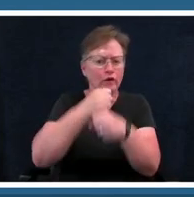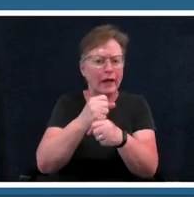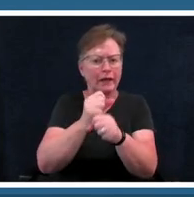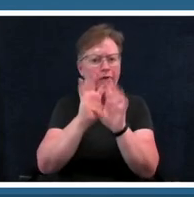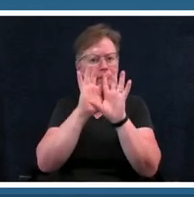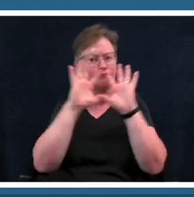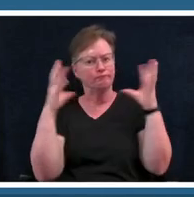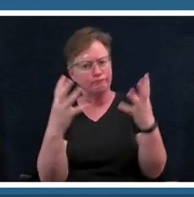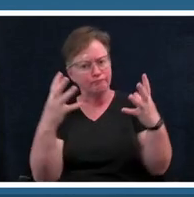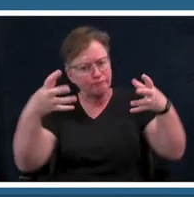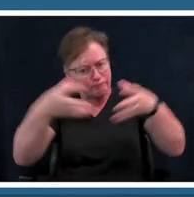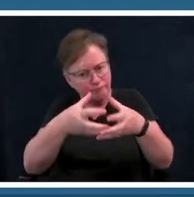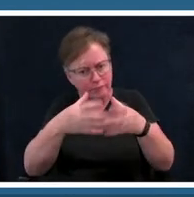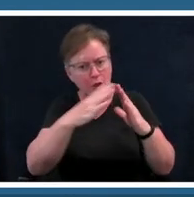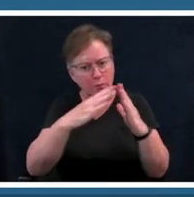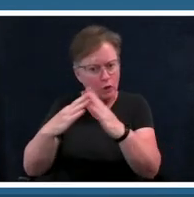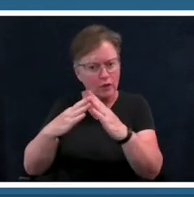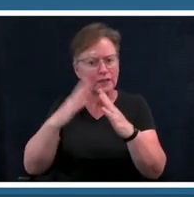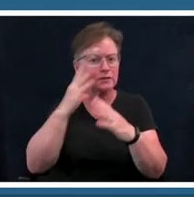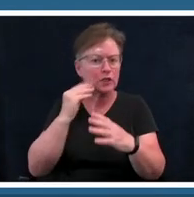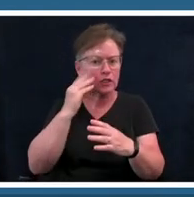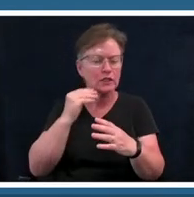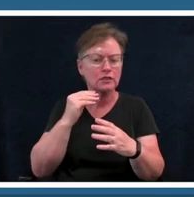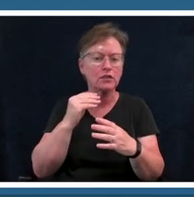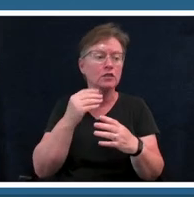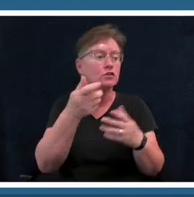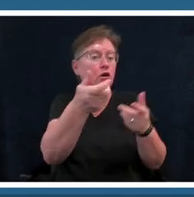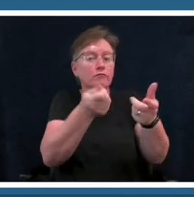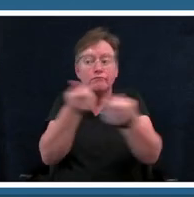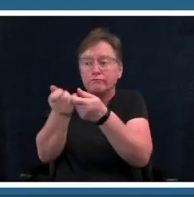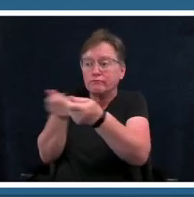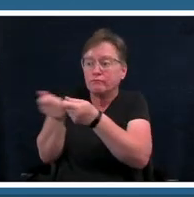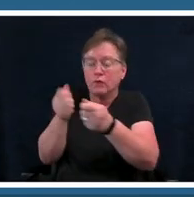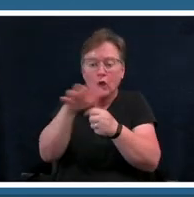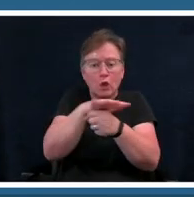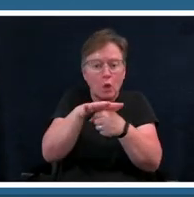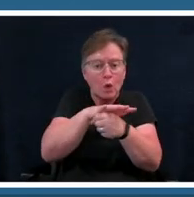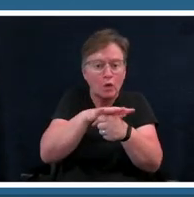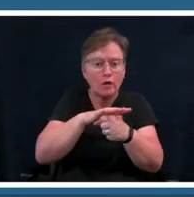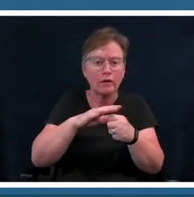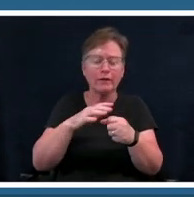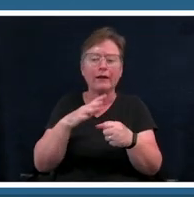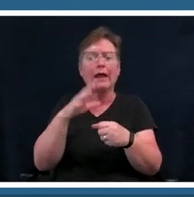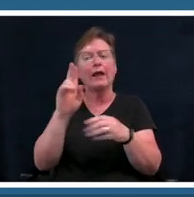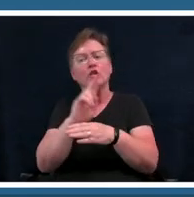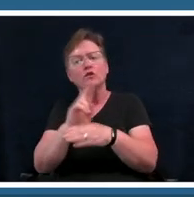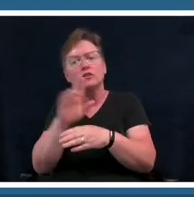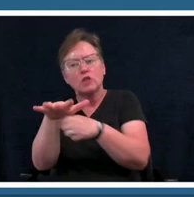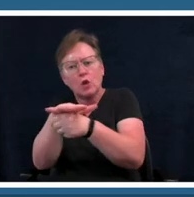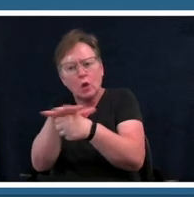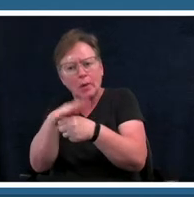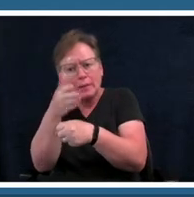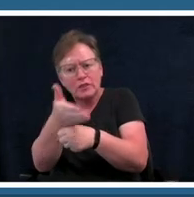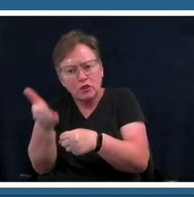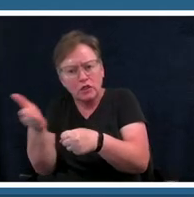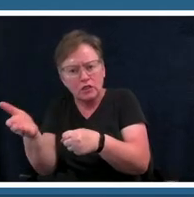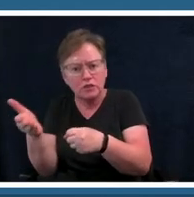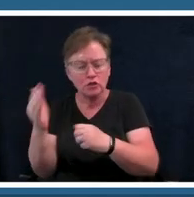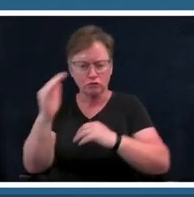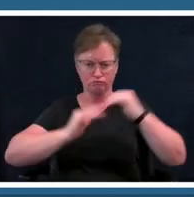local community members and uses local branches twigs and other materials to construct these pieces as a team